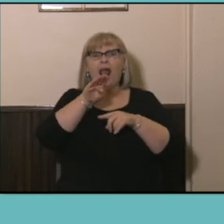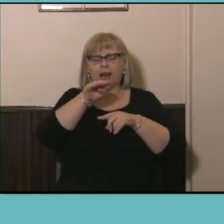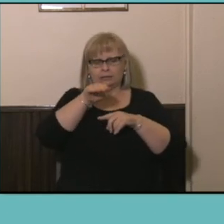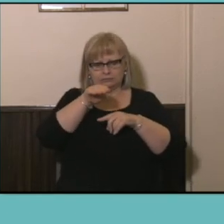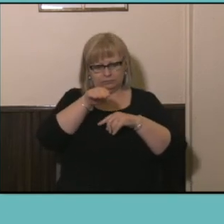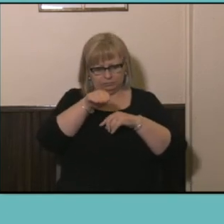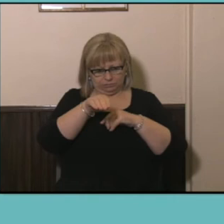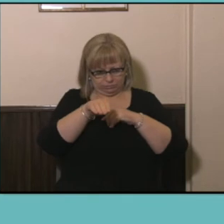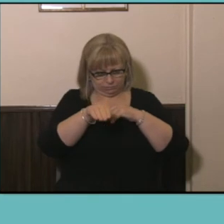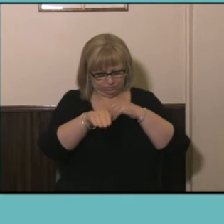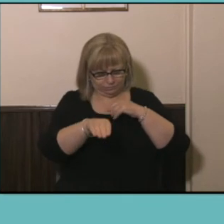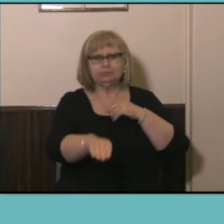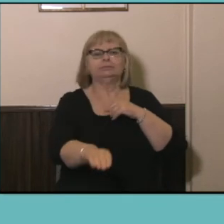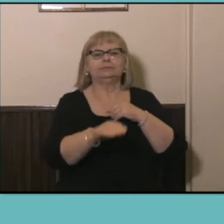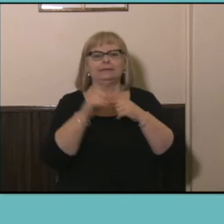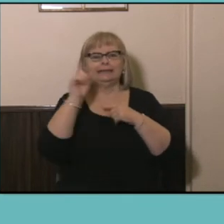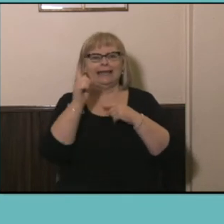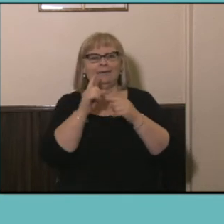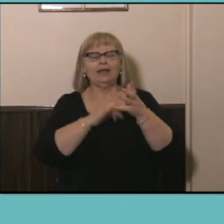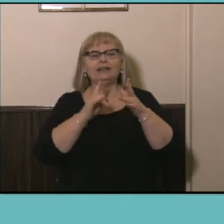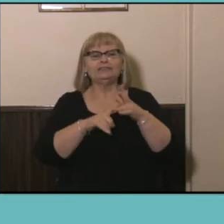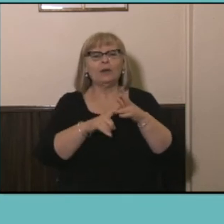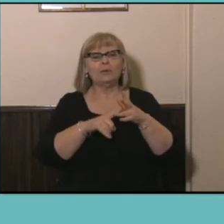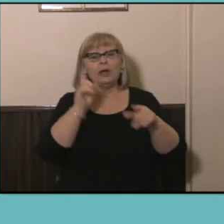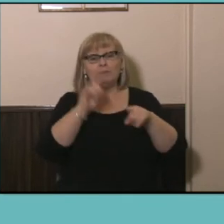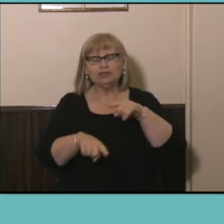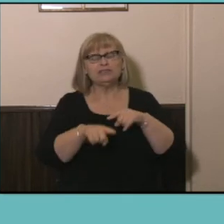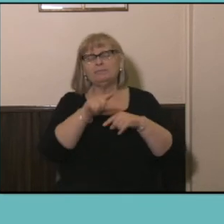then, so that you're essentially just as likely to have a bachelor degree as you